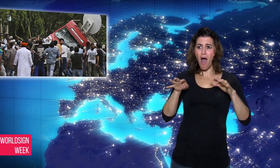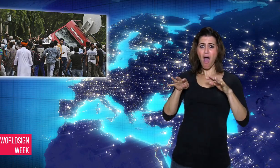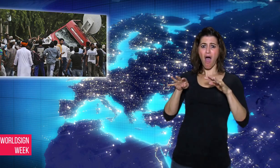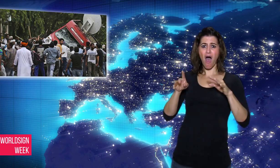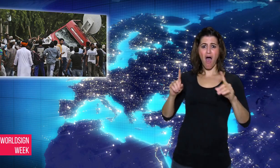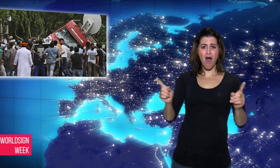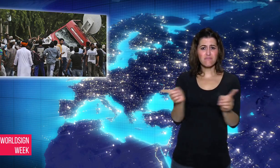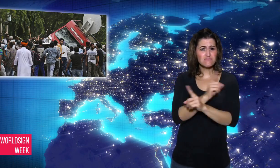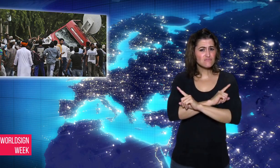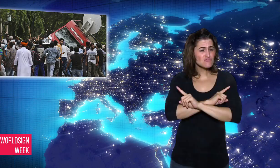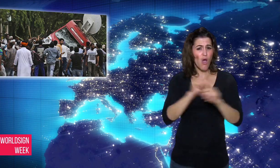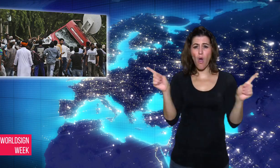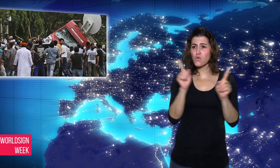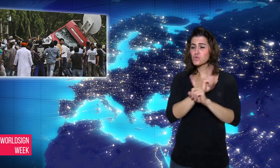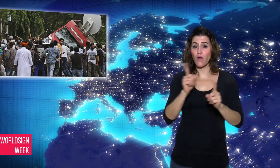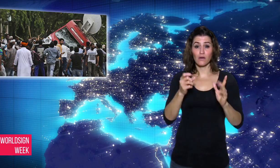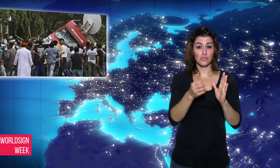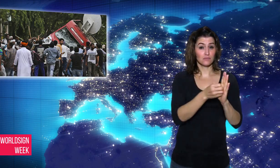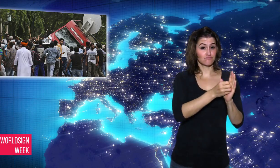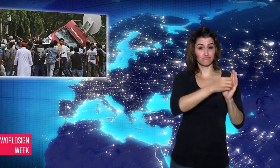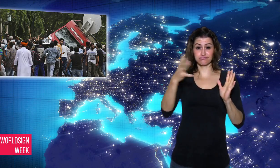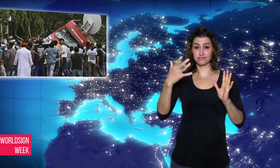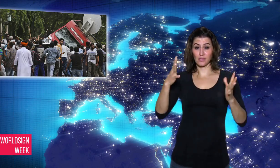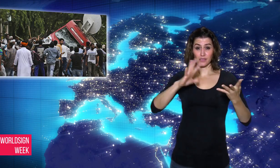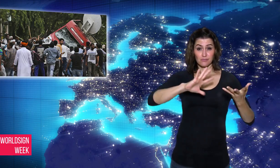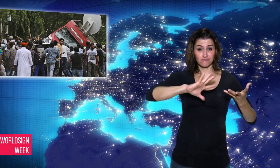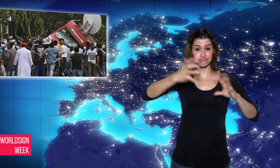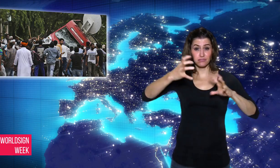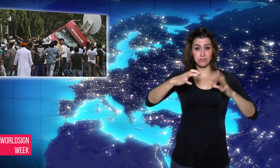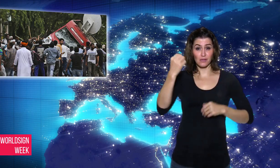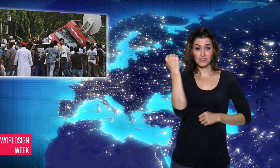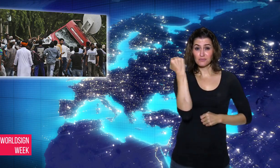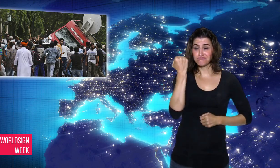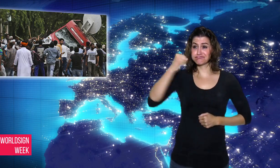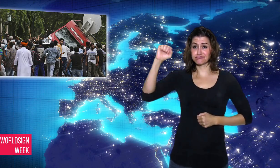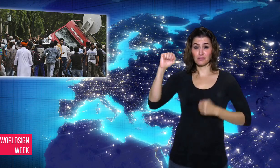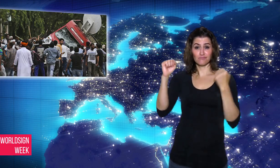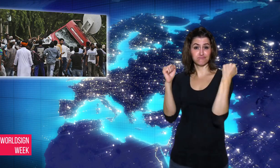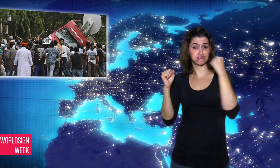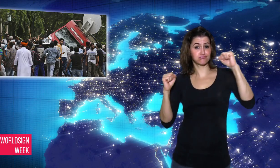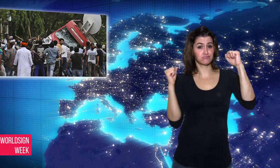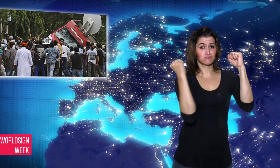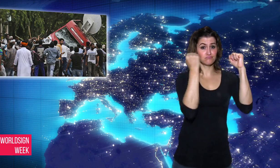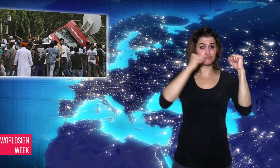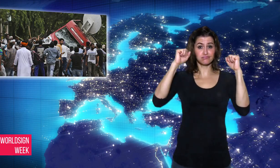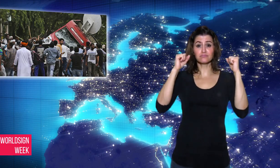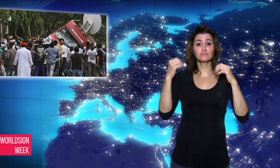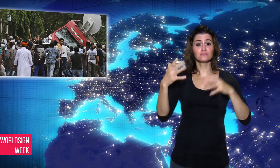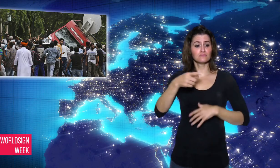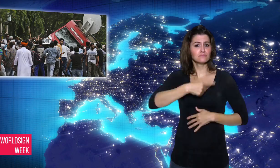riots when hundreds of his followers went on rampage;